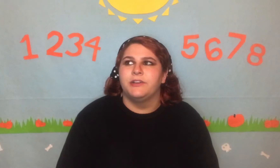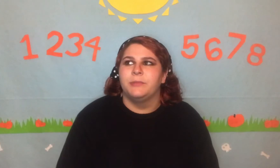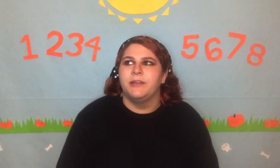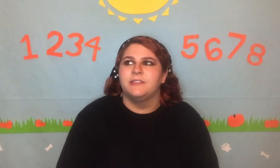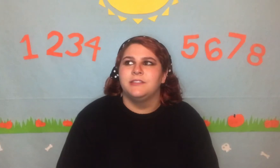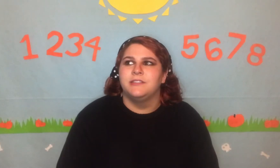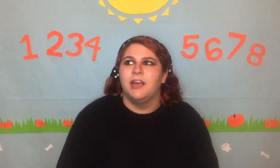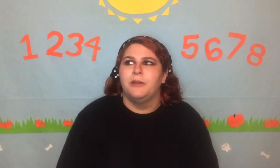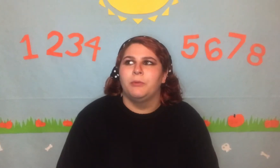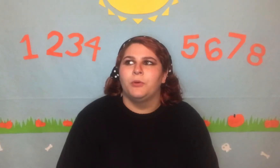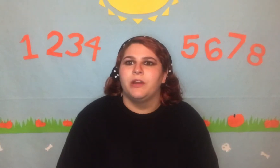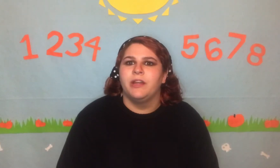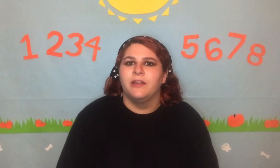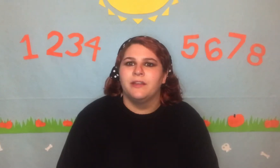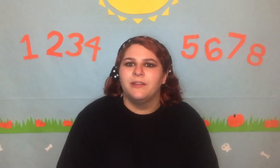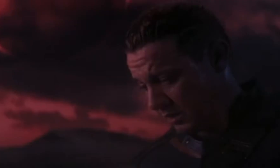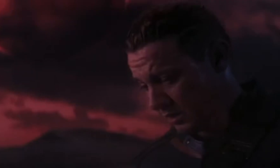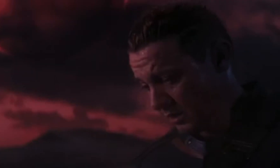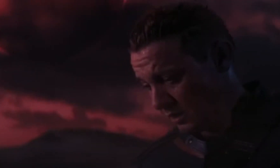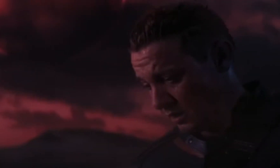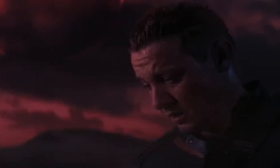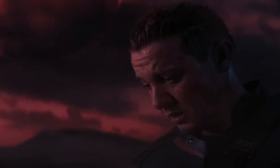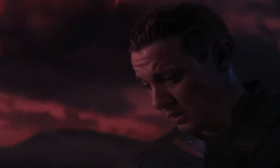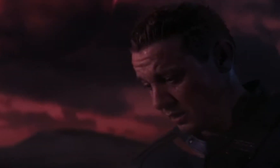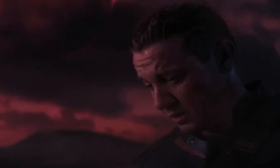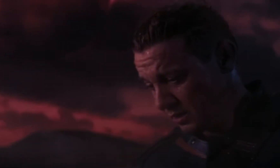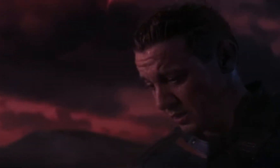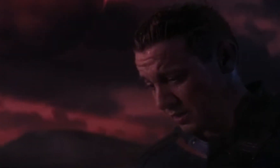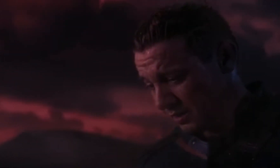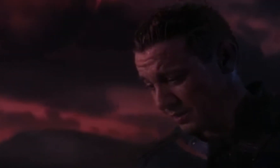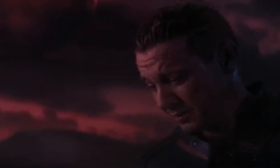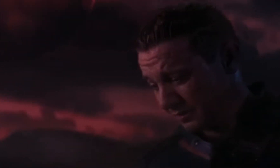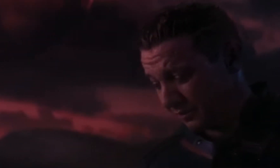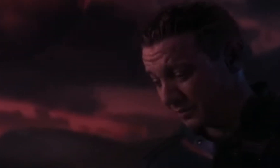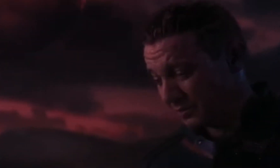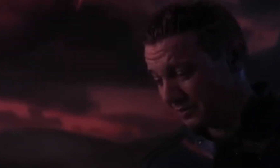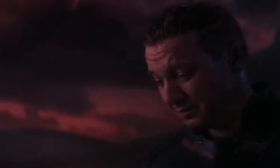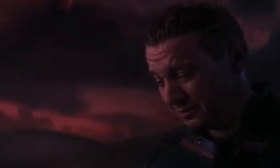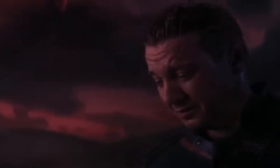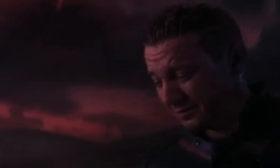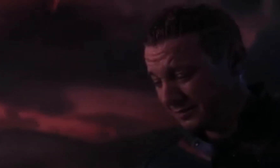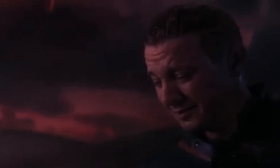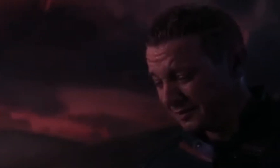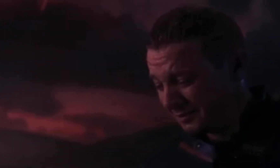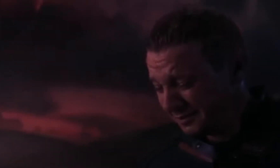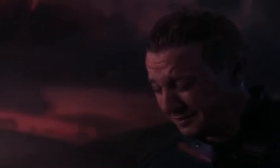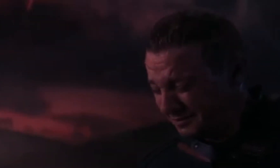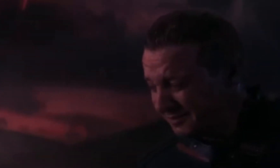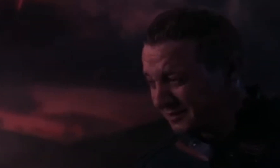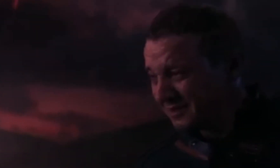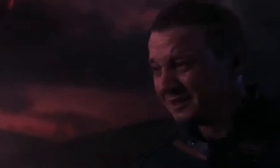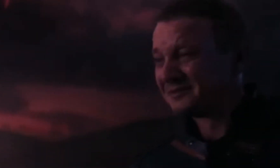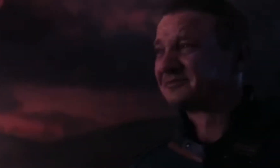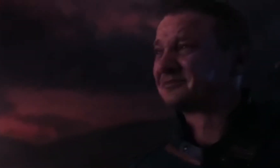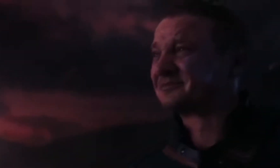because he's kind of boring. "In the arms of the angels-"